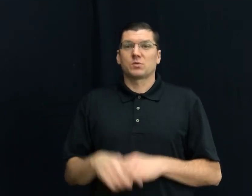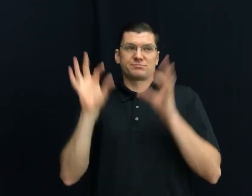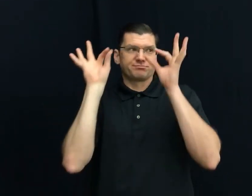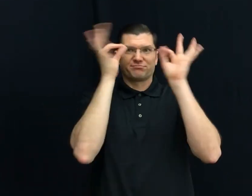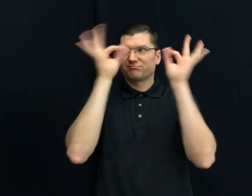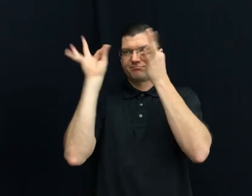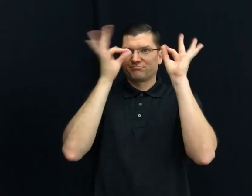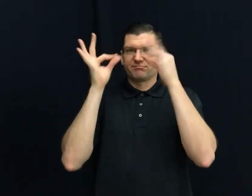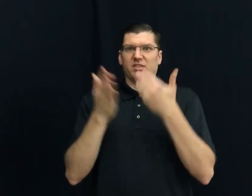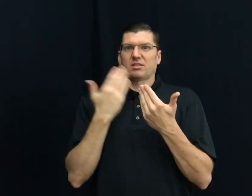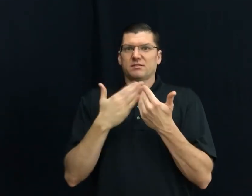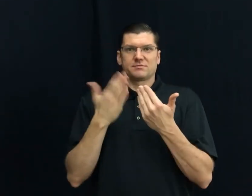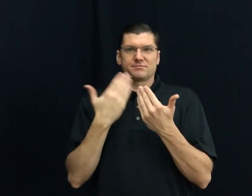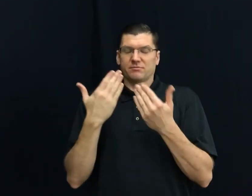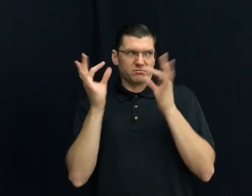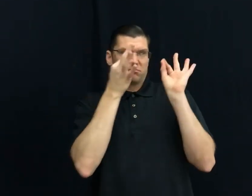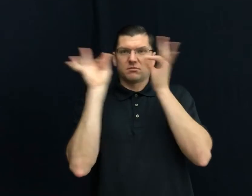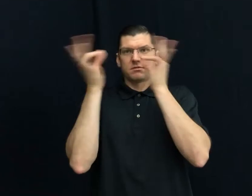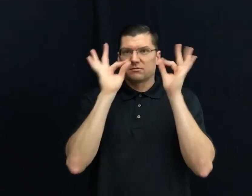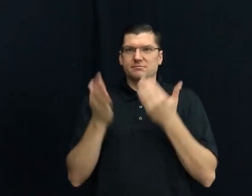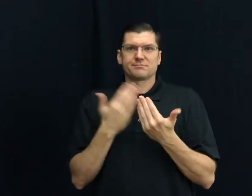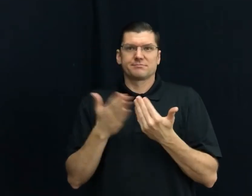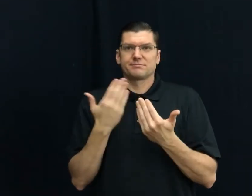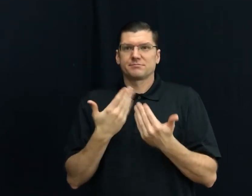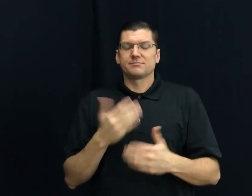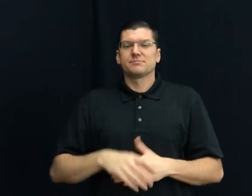31) DISTRACT EASILY